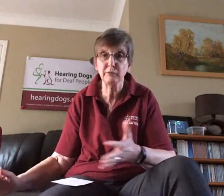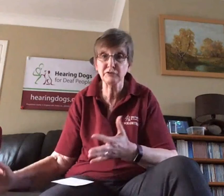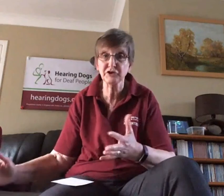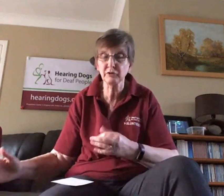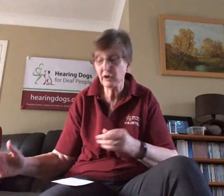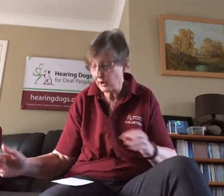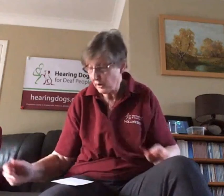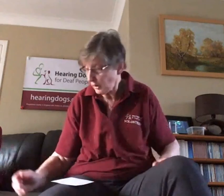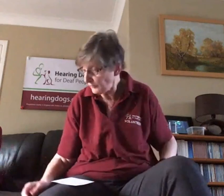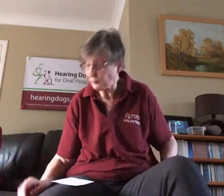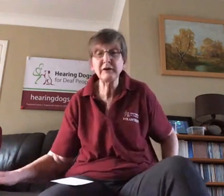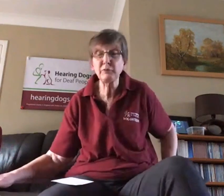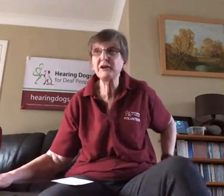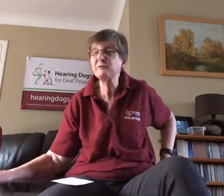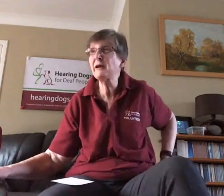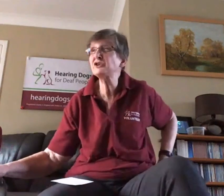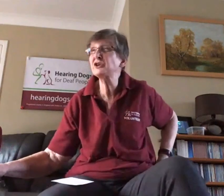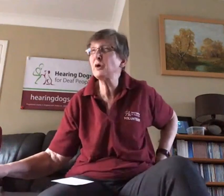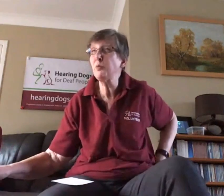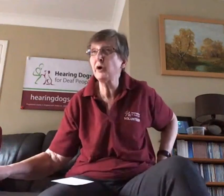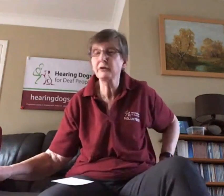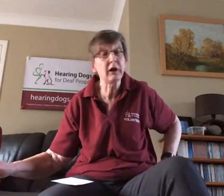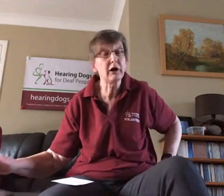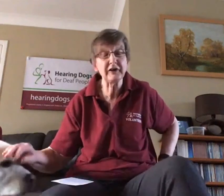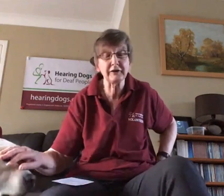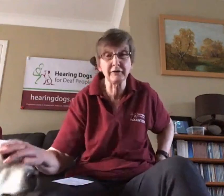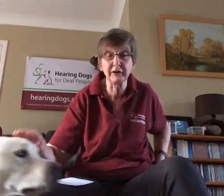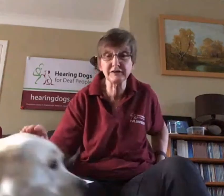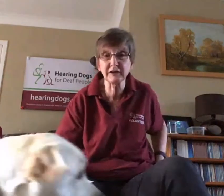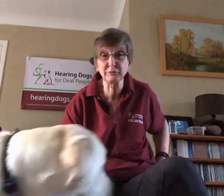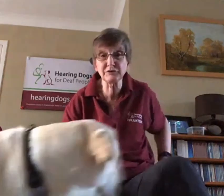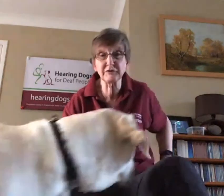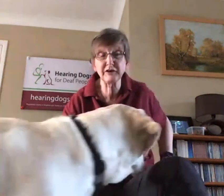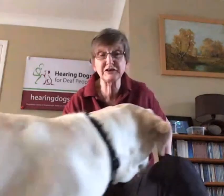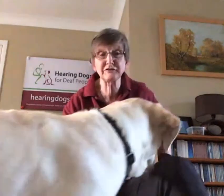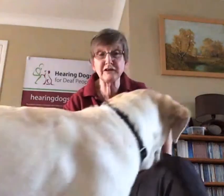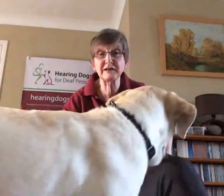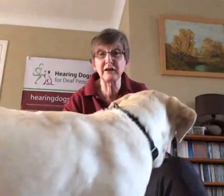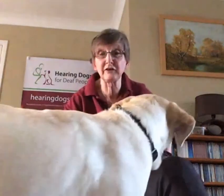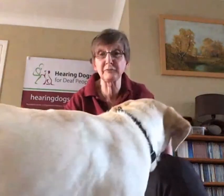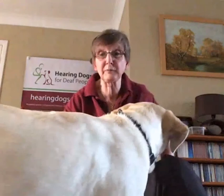So I think we did we did manage to get one class in that was a face-to-face class but